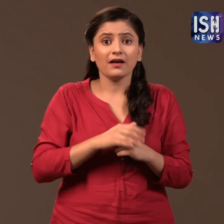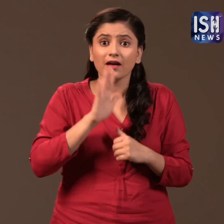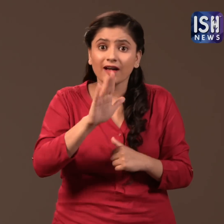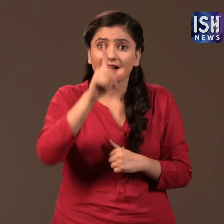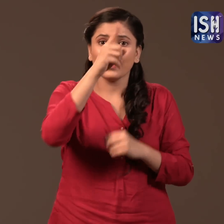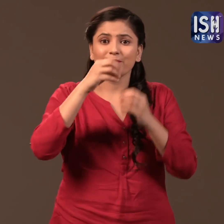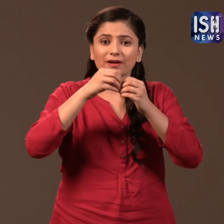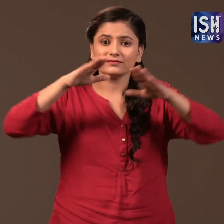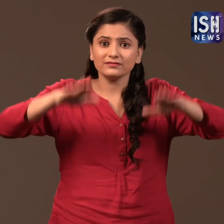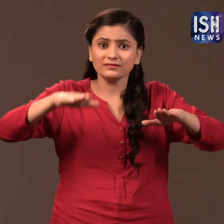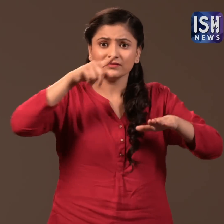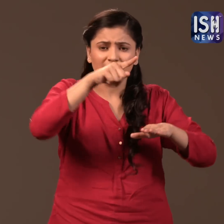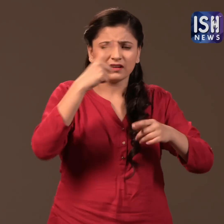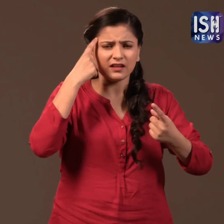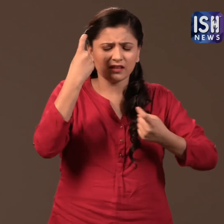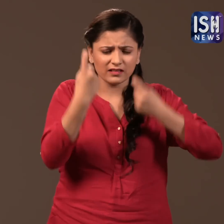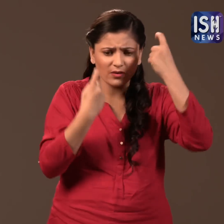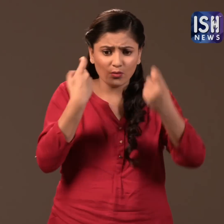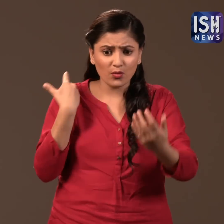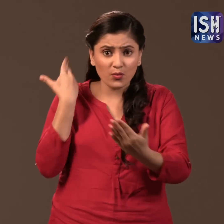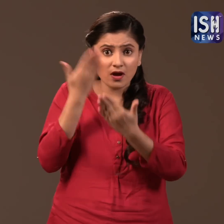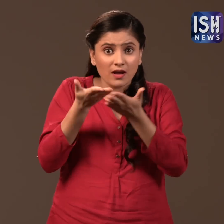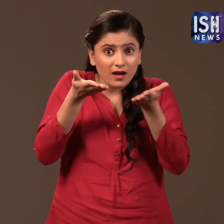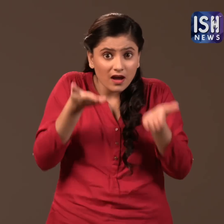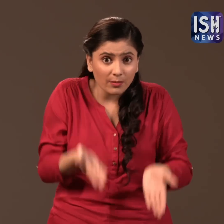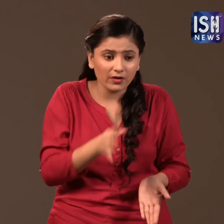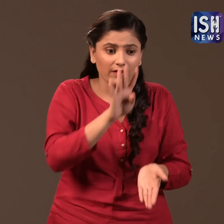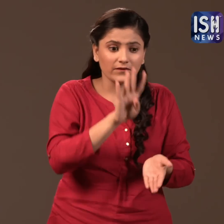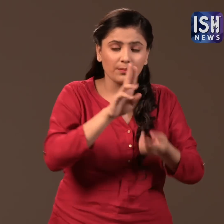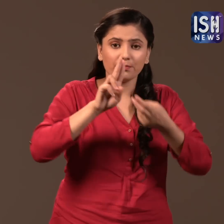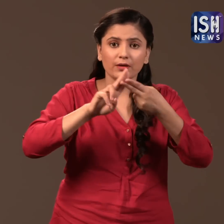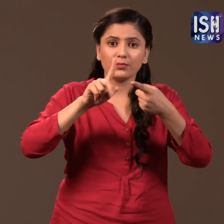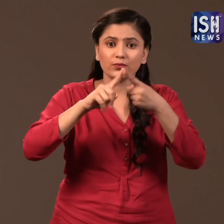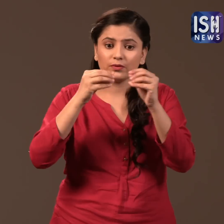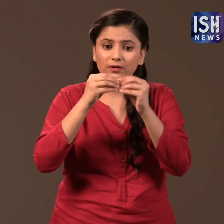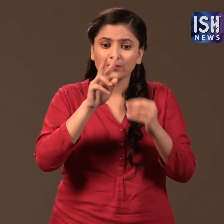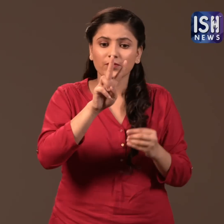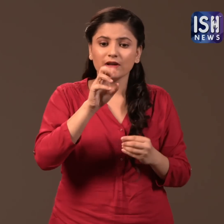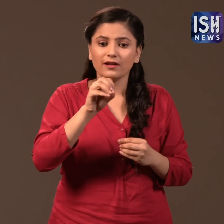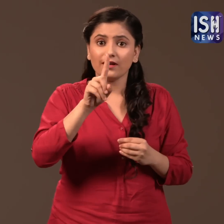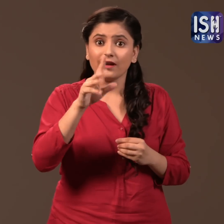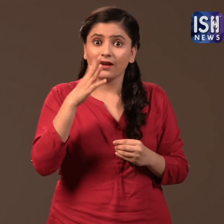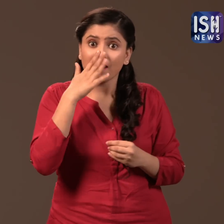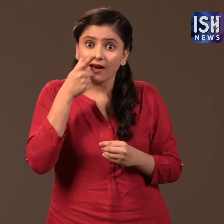Britain took a long time but on 4 February 2019,